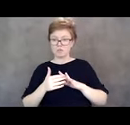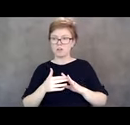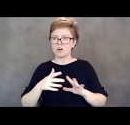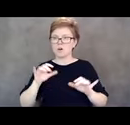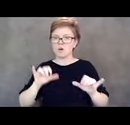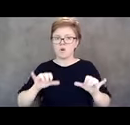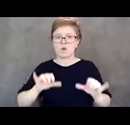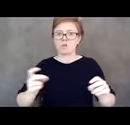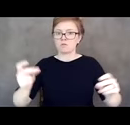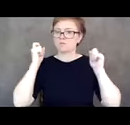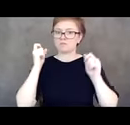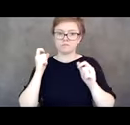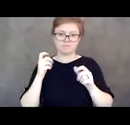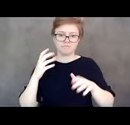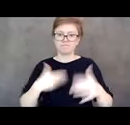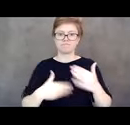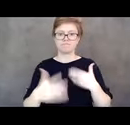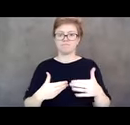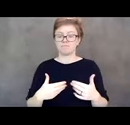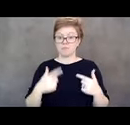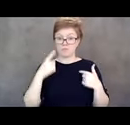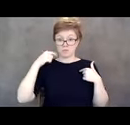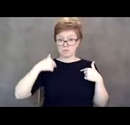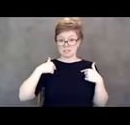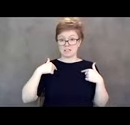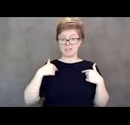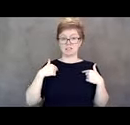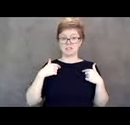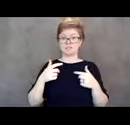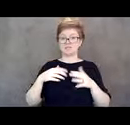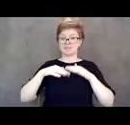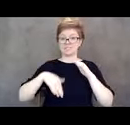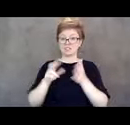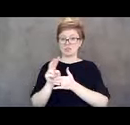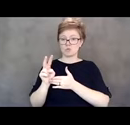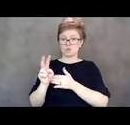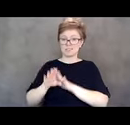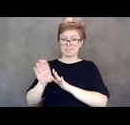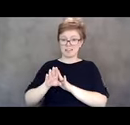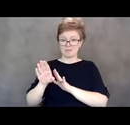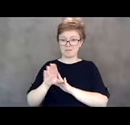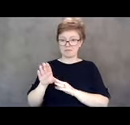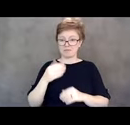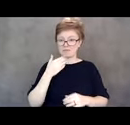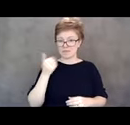For me it was less than a 2-week window of development. It started with LC 52 and before you knew it,